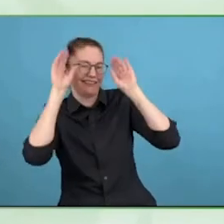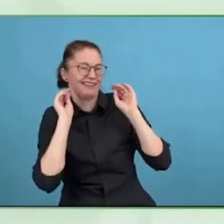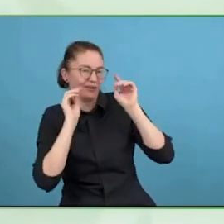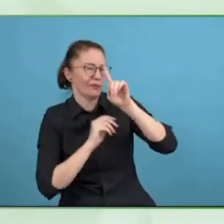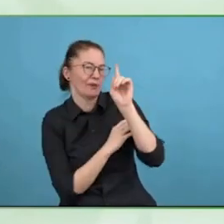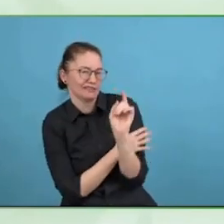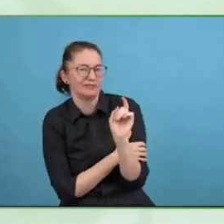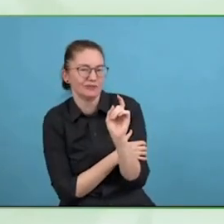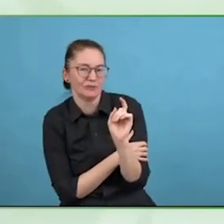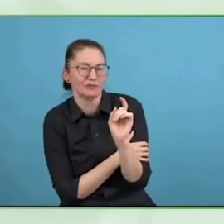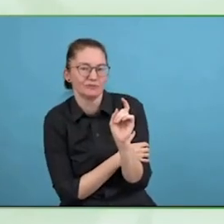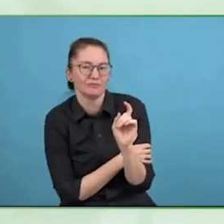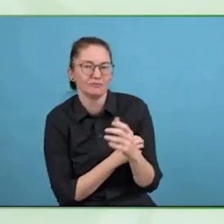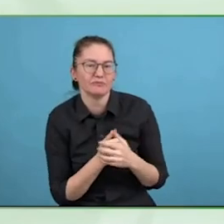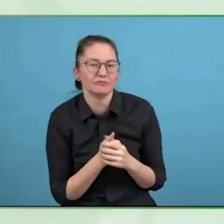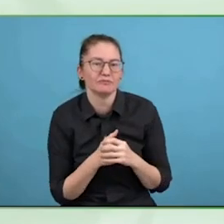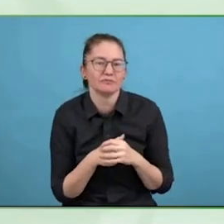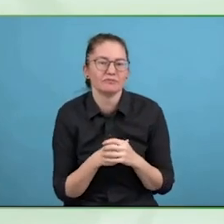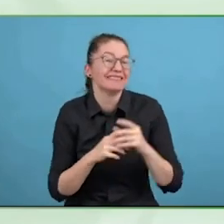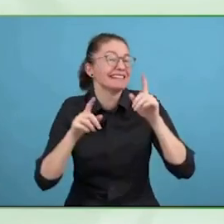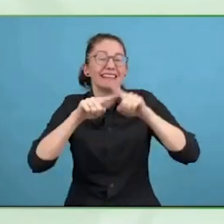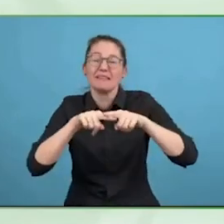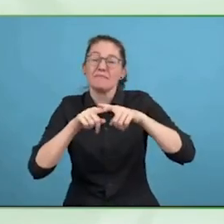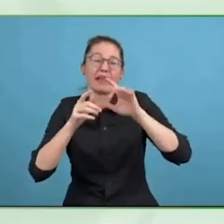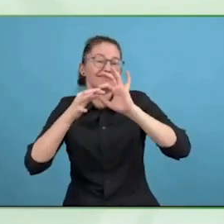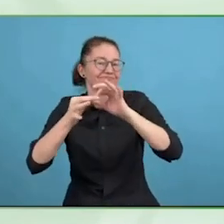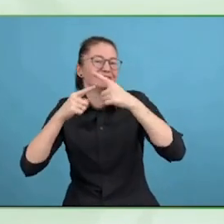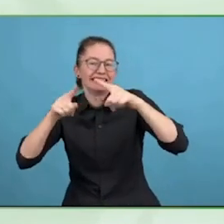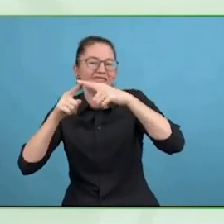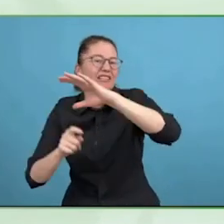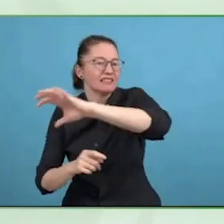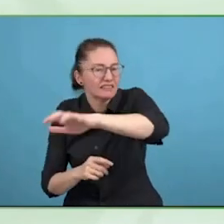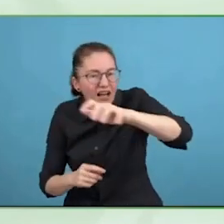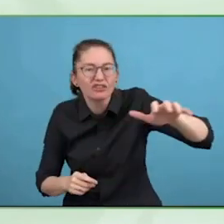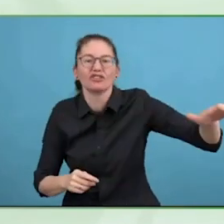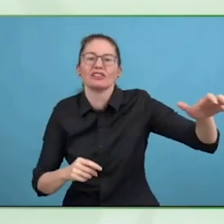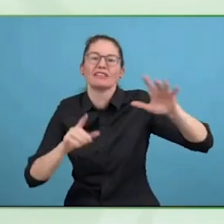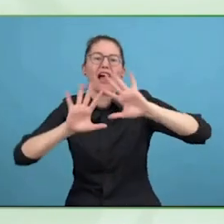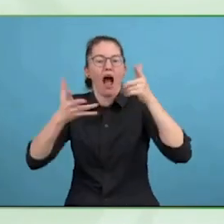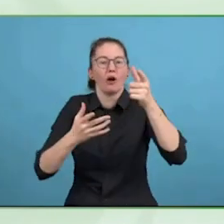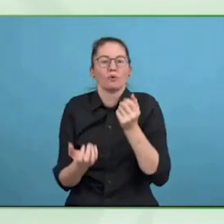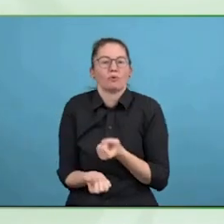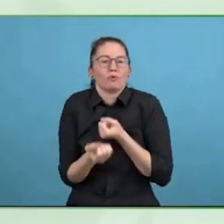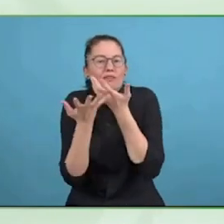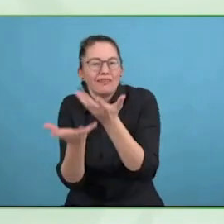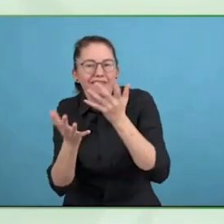Because I circled back, I didn't answer your question about the technology. That is not a surprise, Neil!